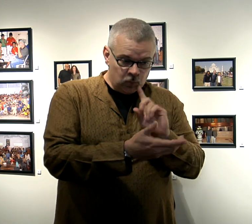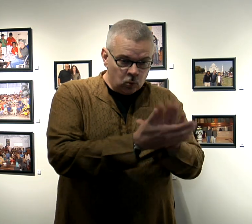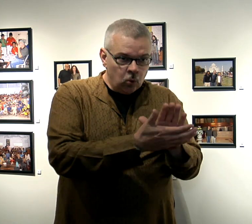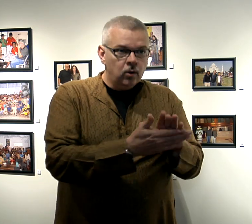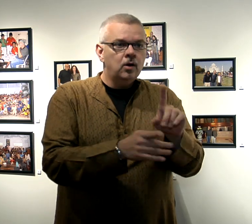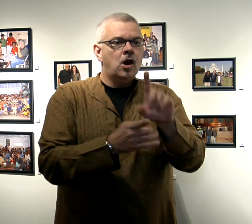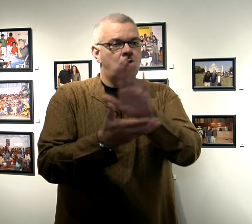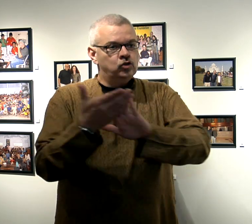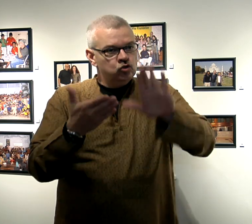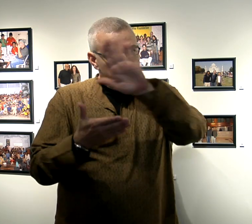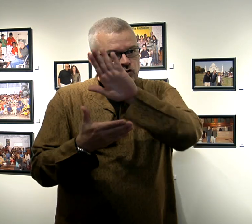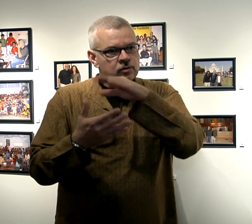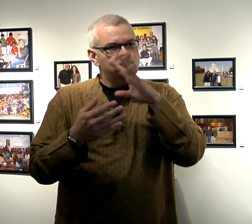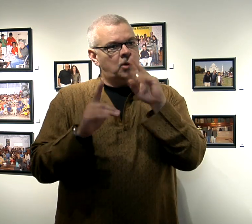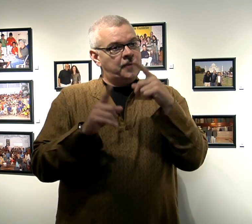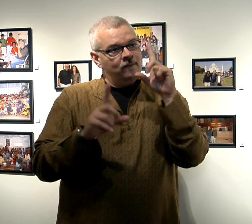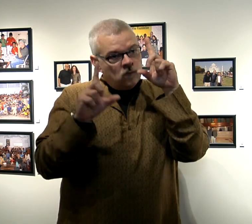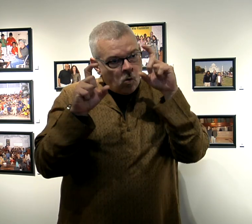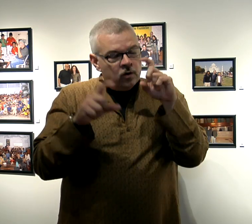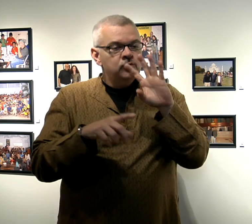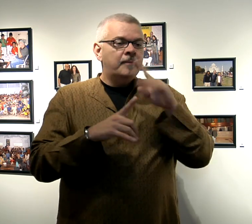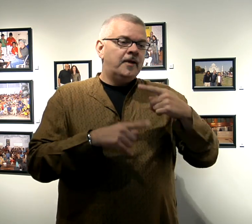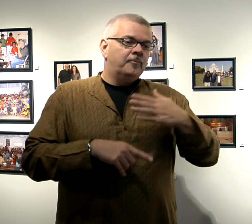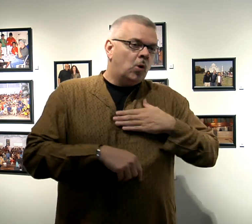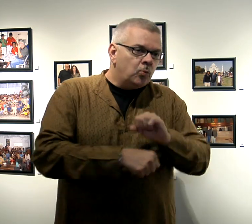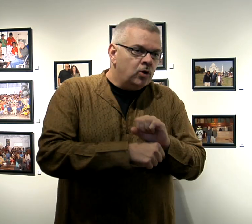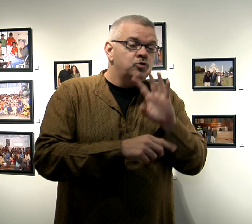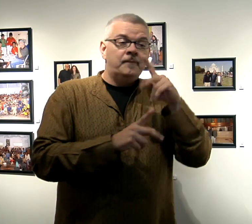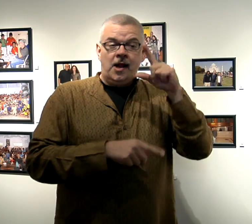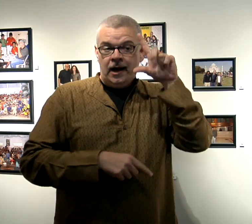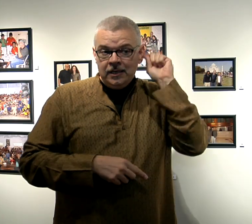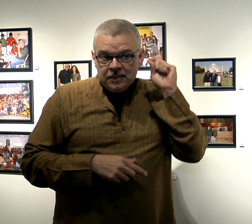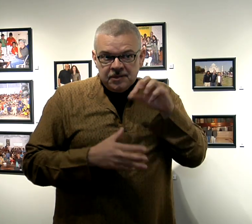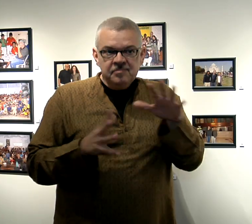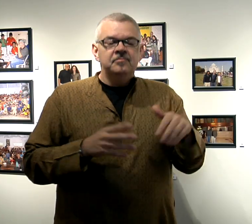and at a college about photography, my work, as well as Gallaudet University.